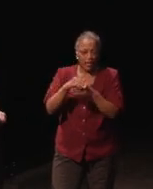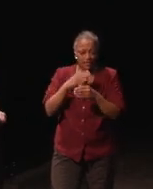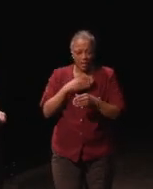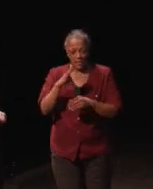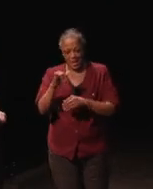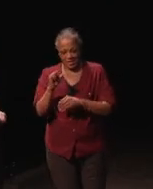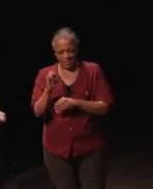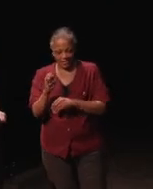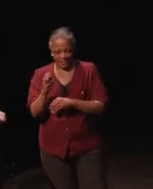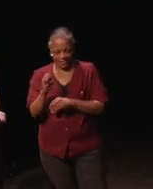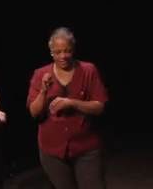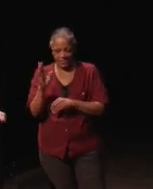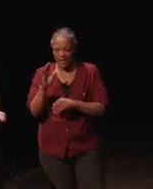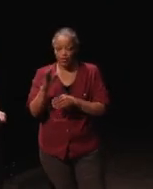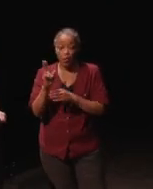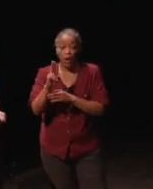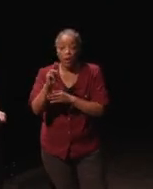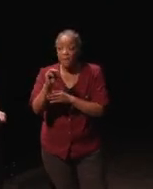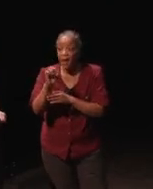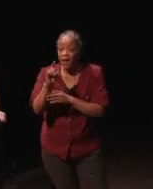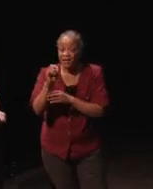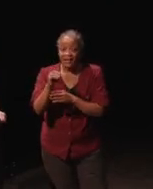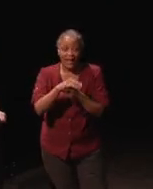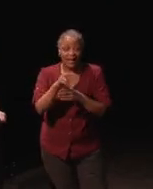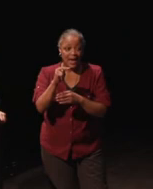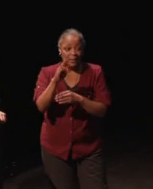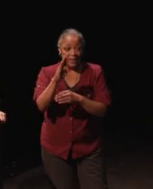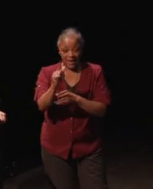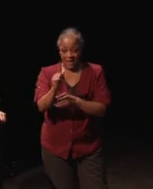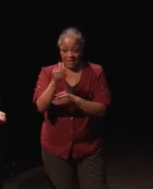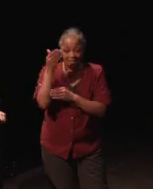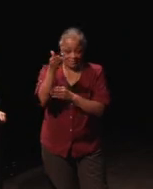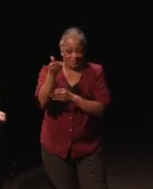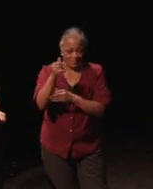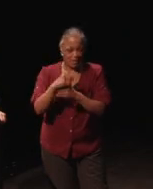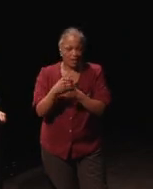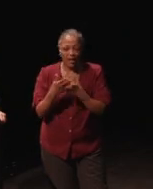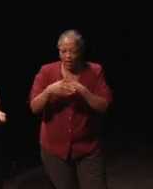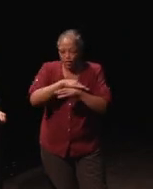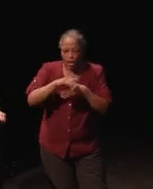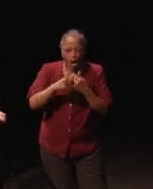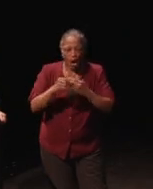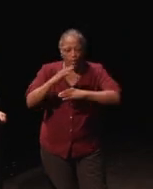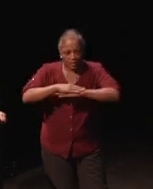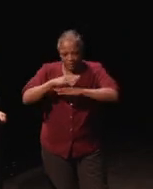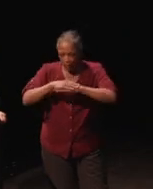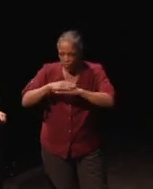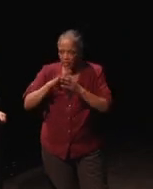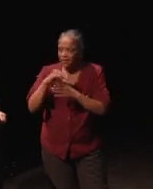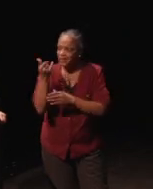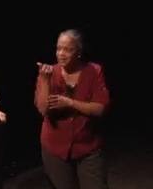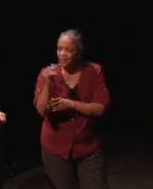and that's where Madden and NBA are. Now it covers all platforms so really that's 17 titles.